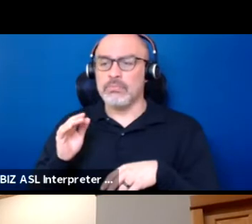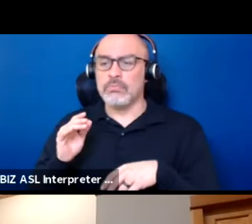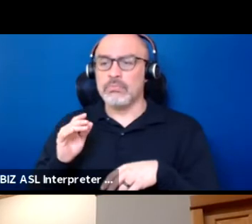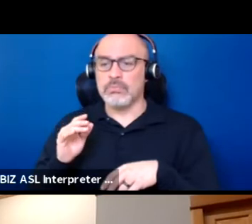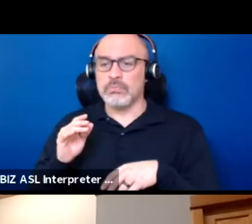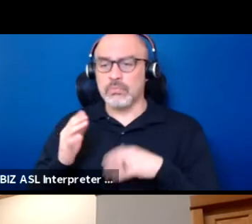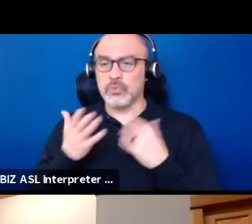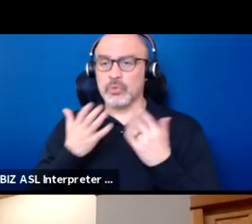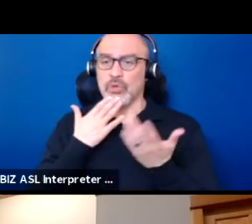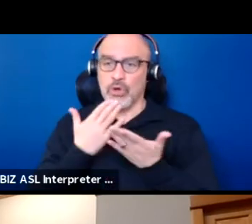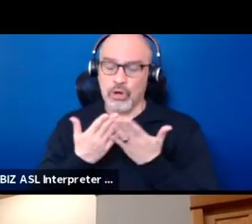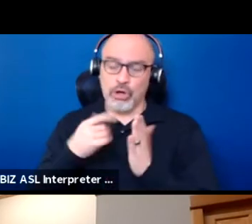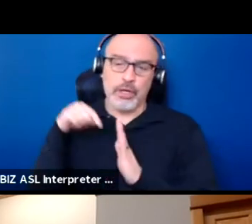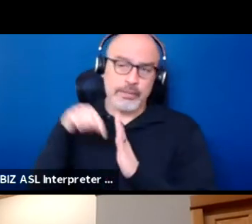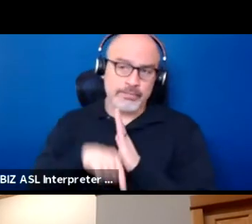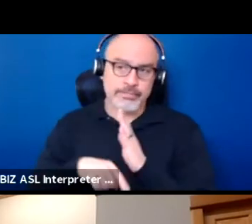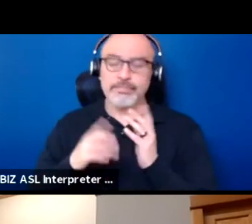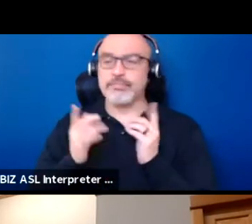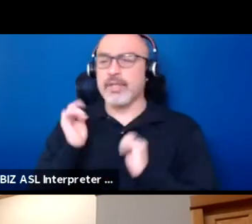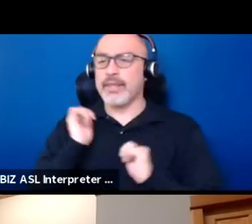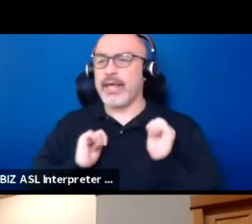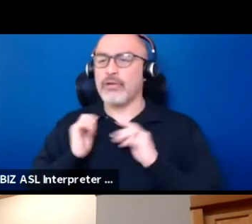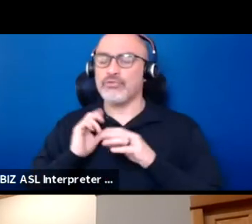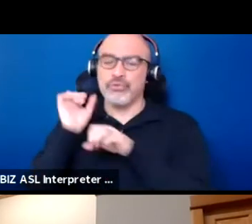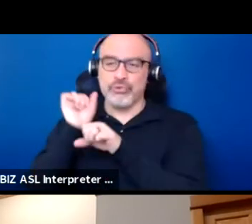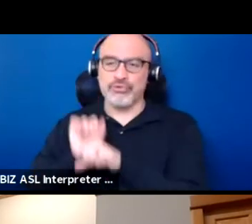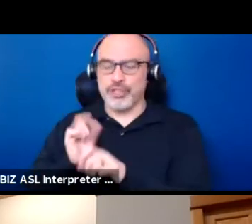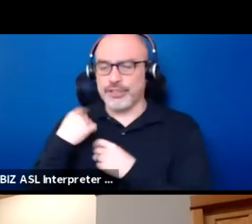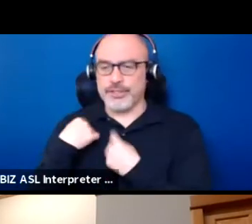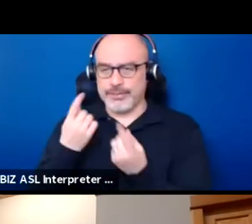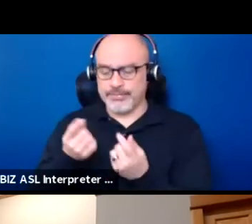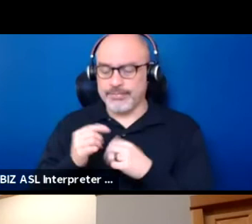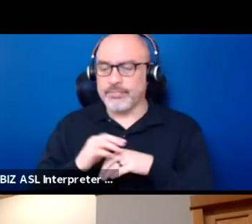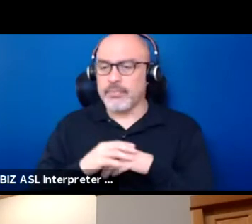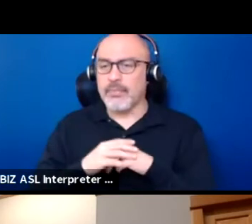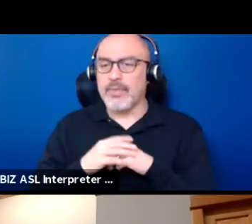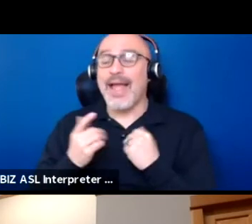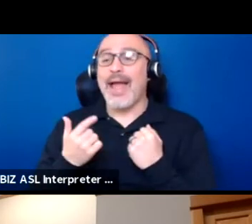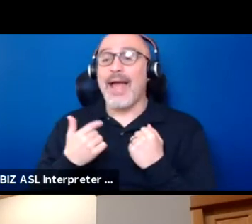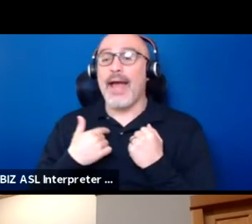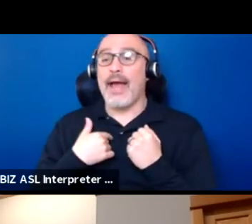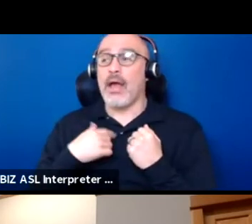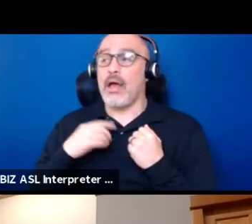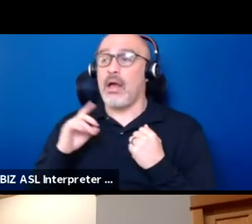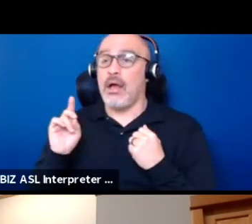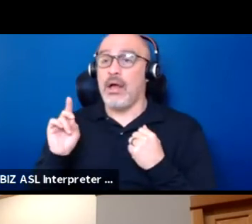and significant theatrical tradition. And so as a Dakota Theater artist,